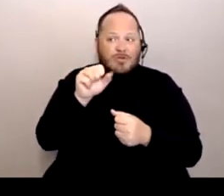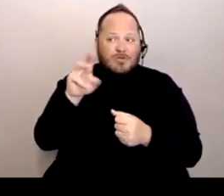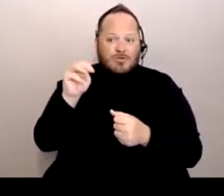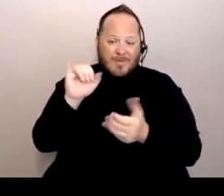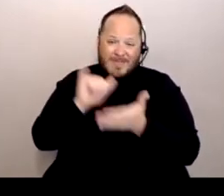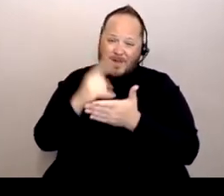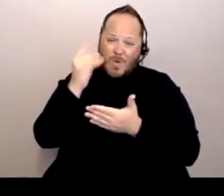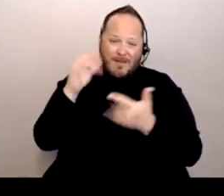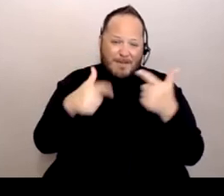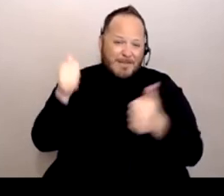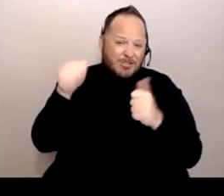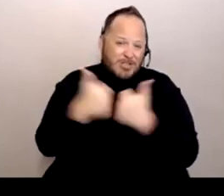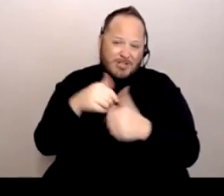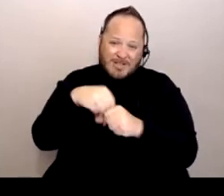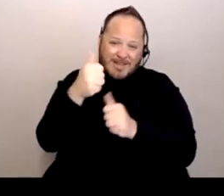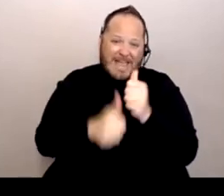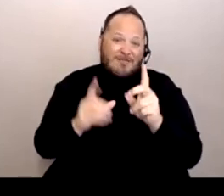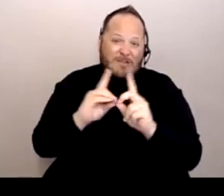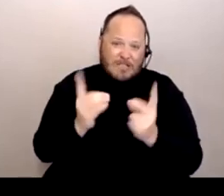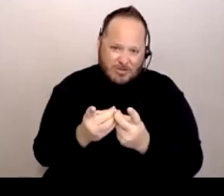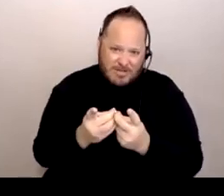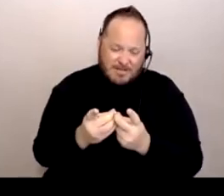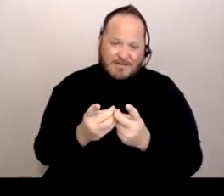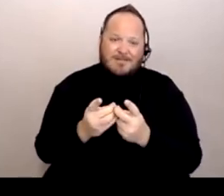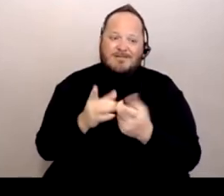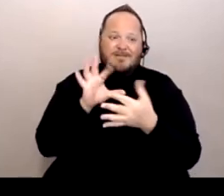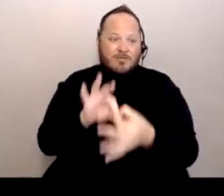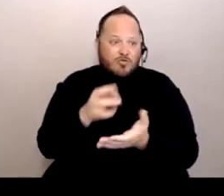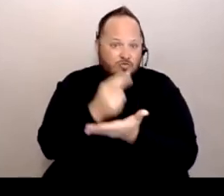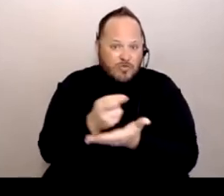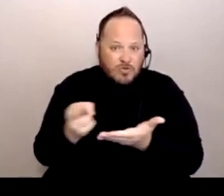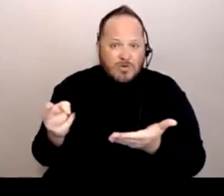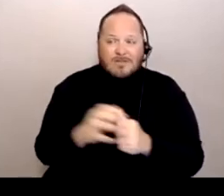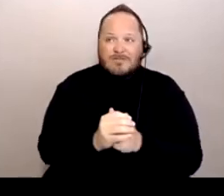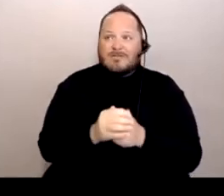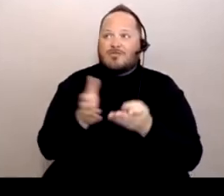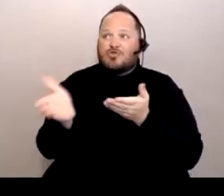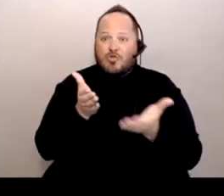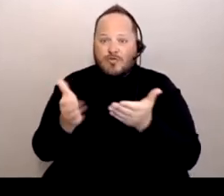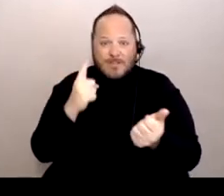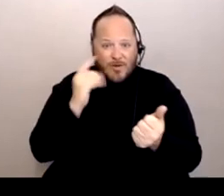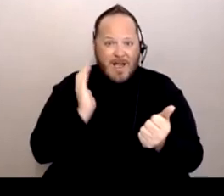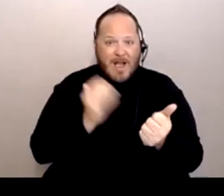in every district, I think, with resources and services for our communities of people with disabilities,